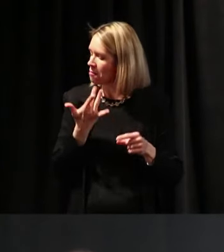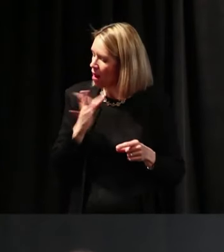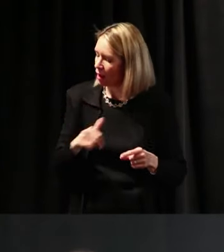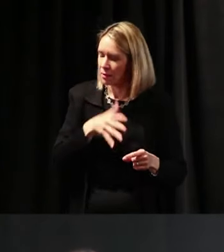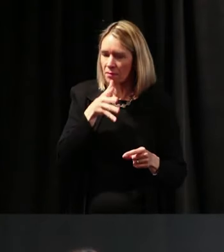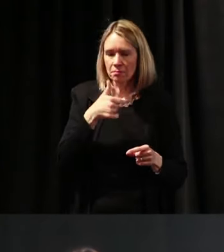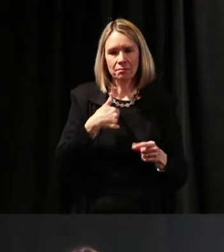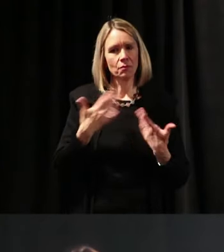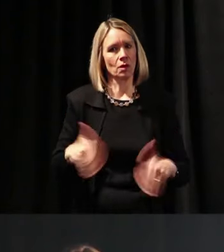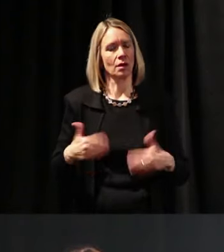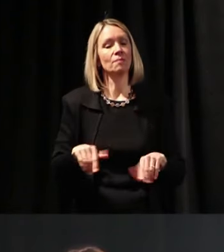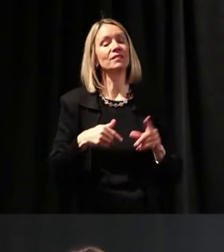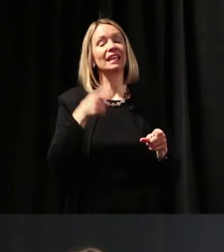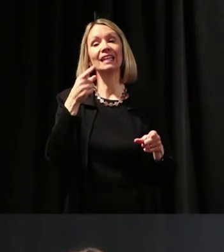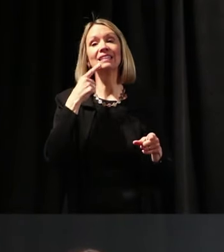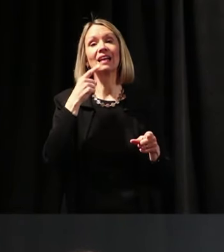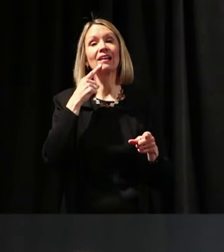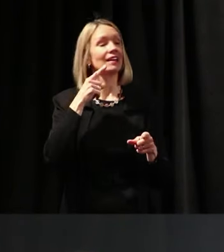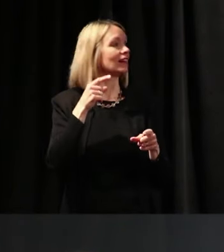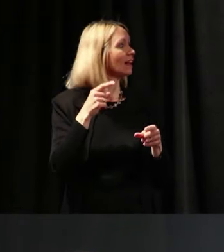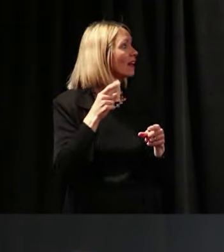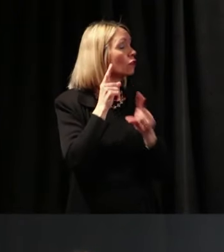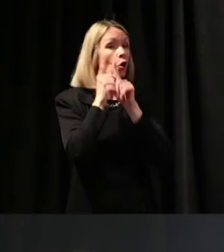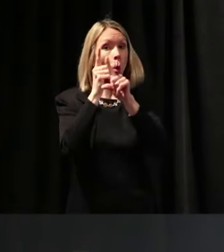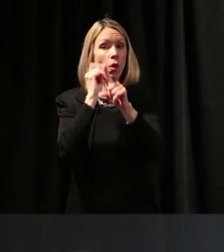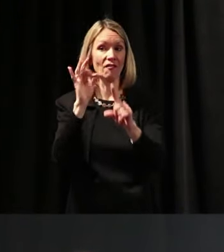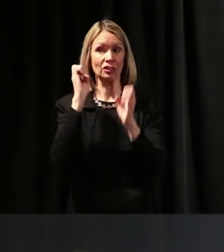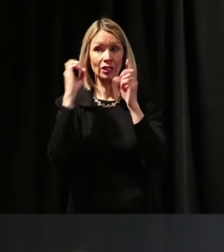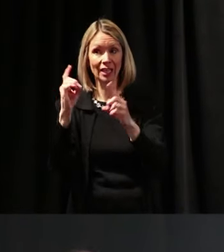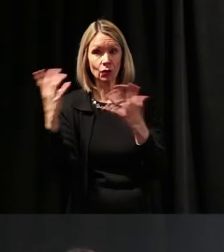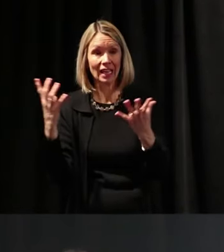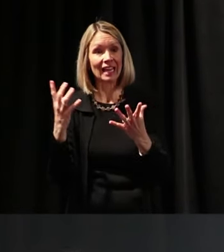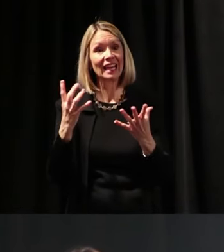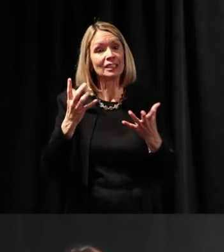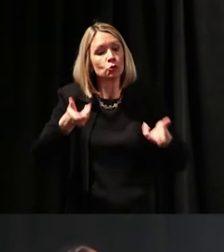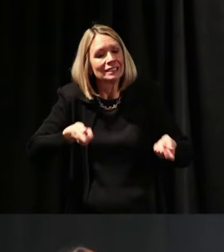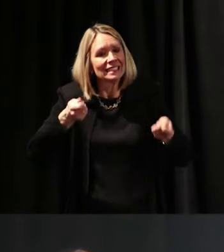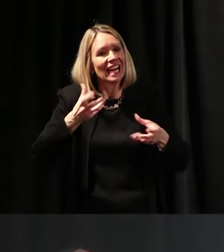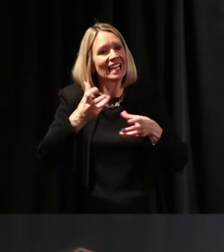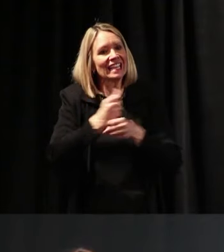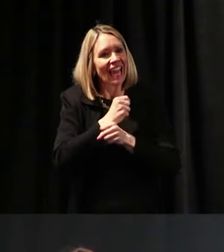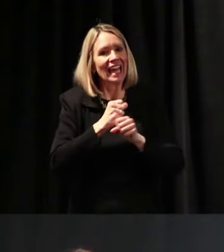He said, “The goal of education is to get your children out of your basement.”